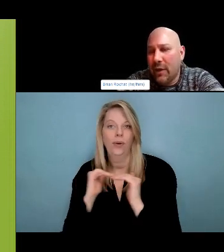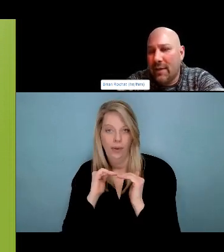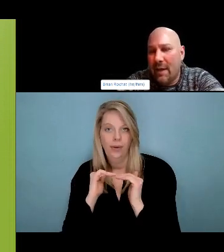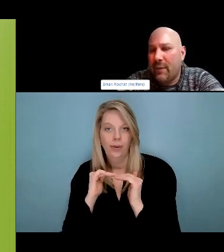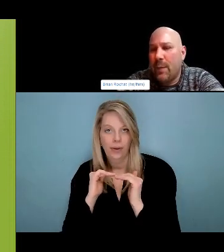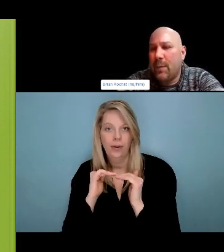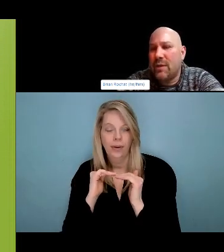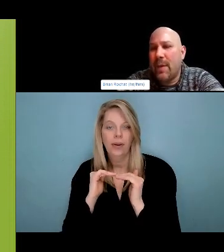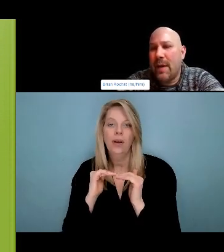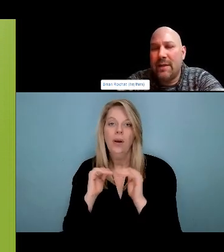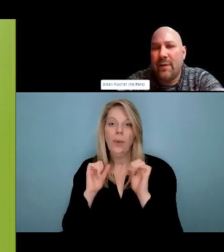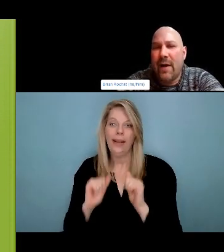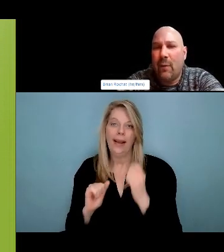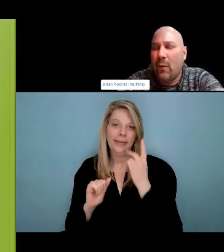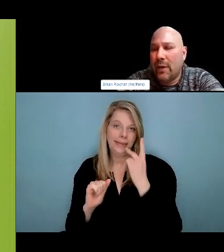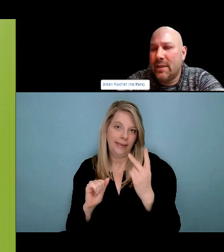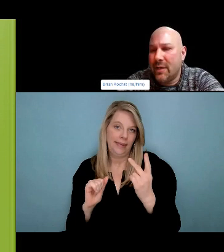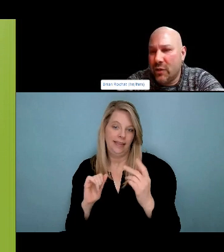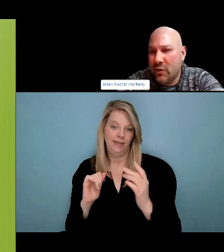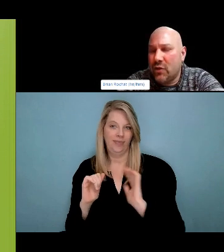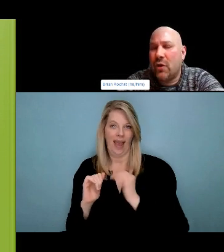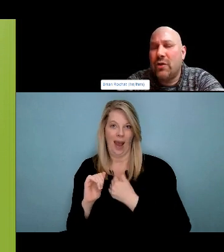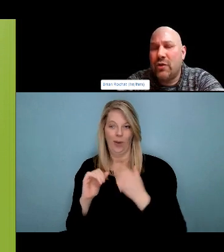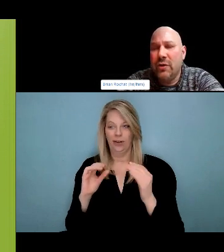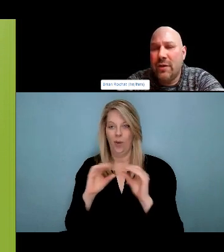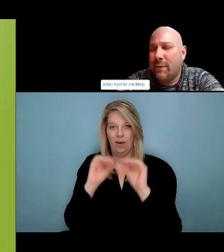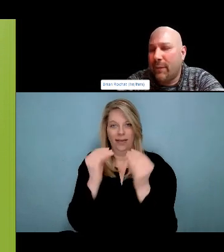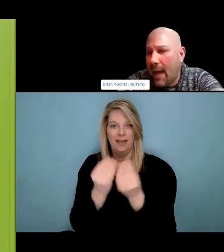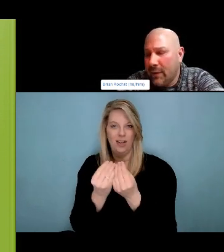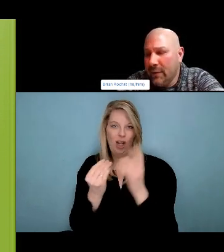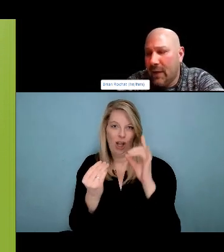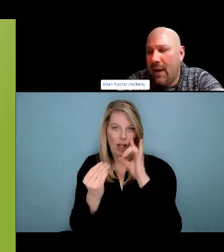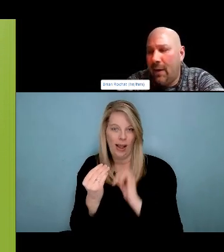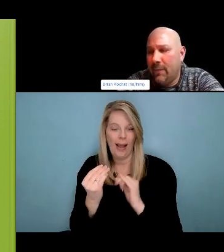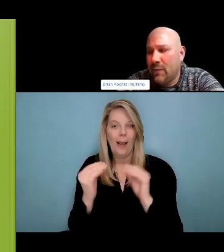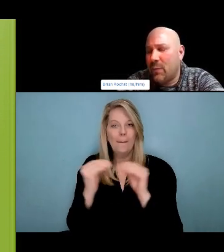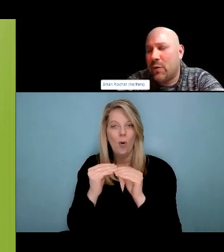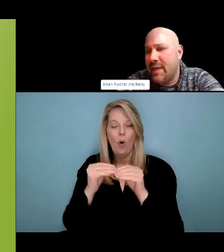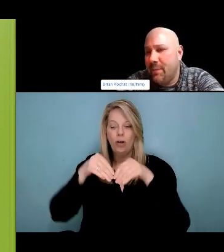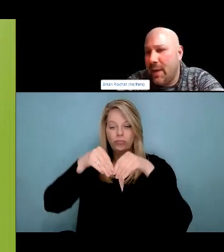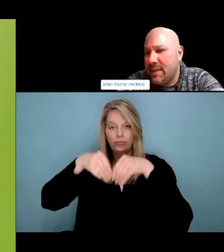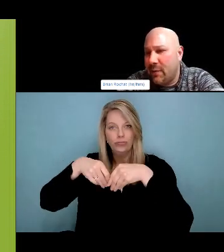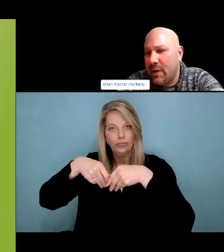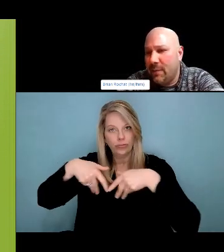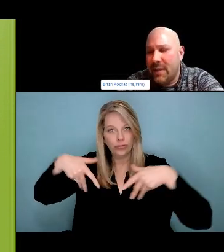Leave that pain. That's how significant this is. For these men that were named. They have